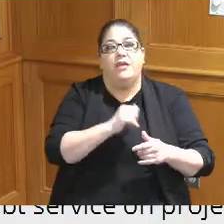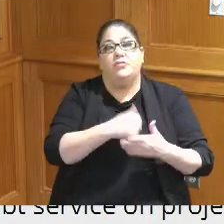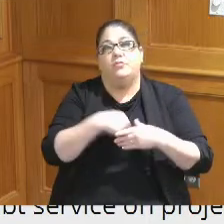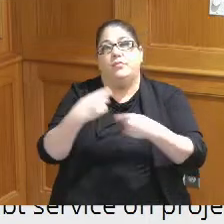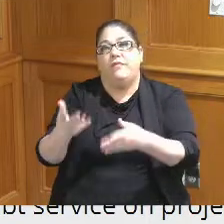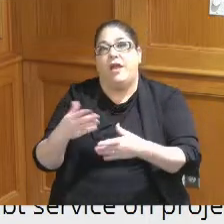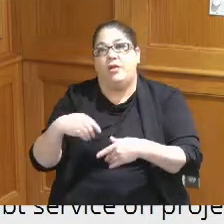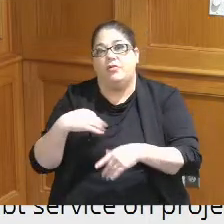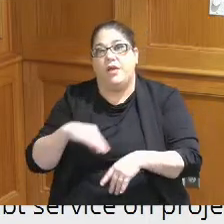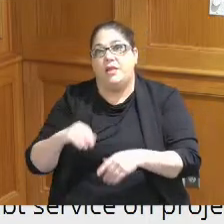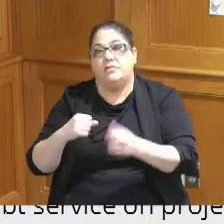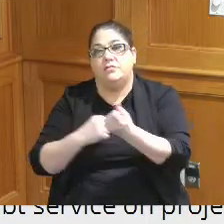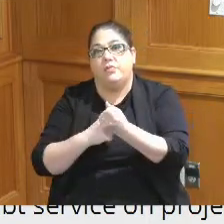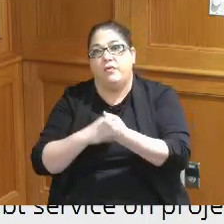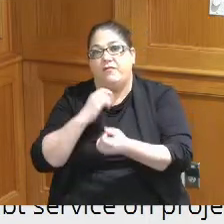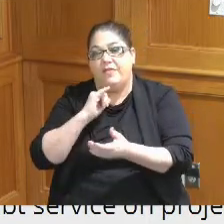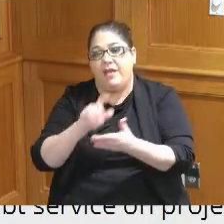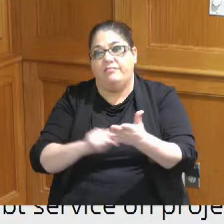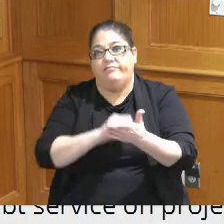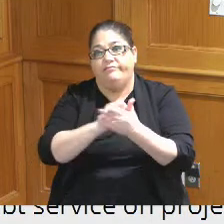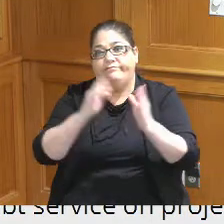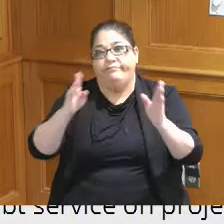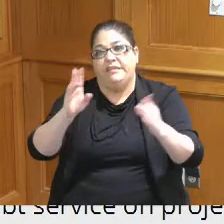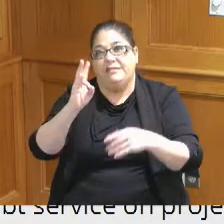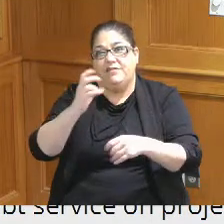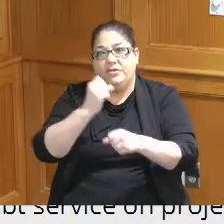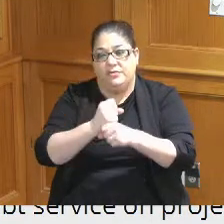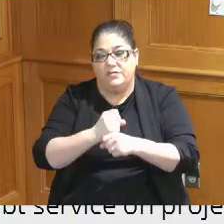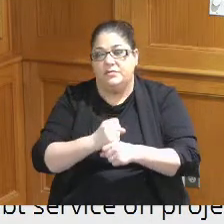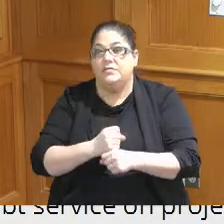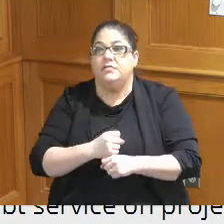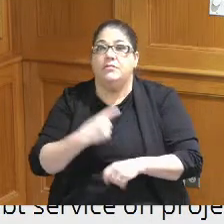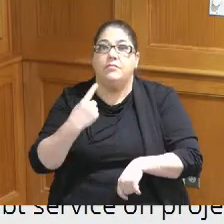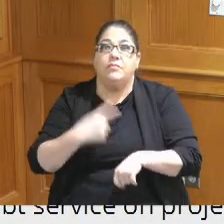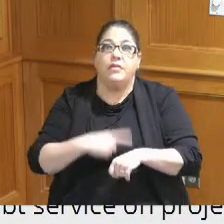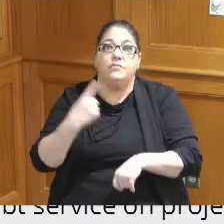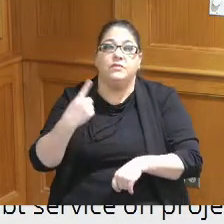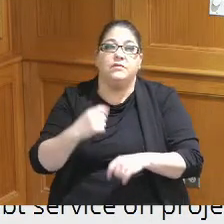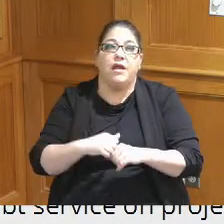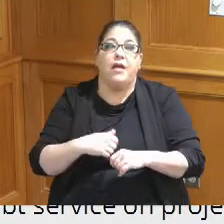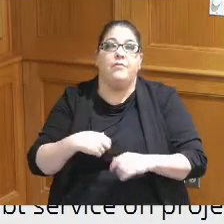credit support for again for that period of seven years and the one-time appropriation on the credit